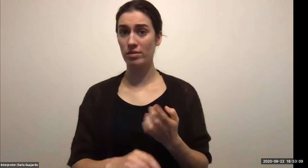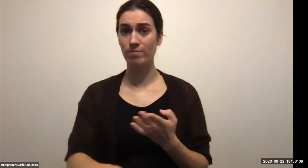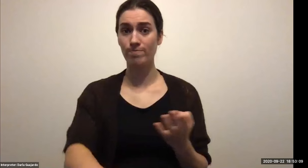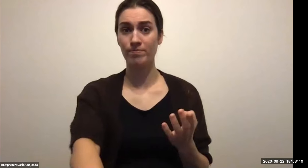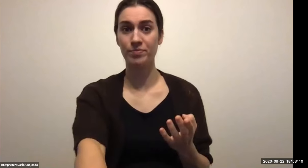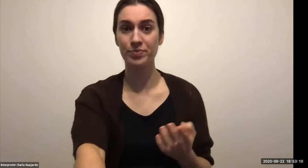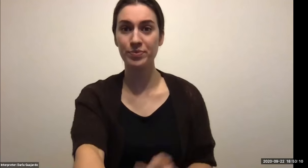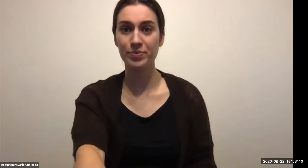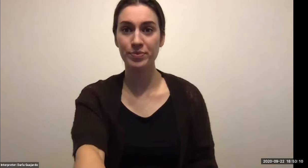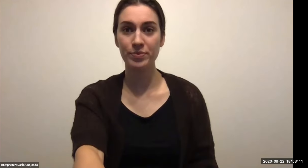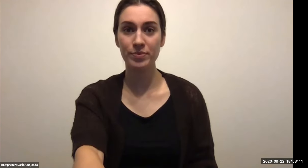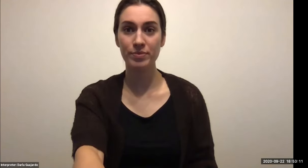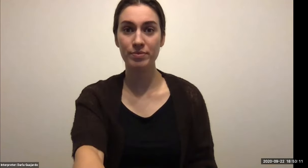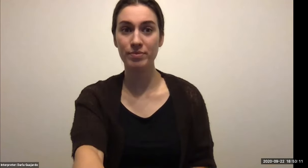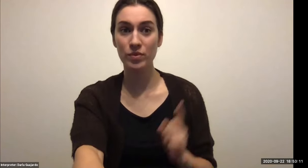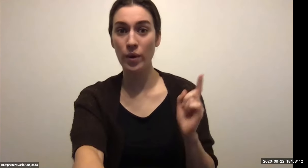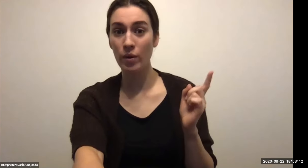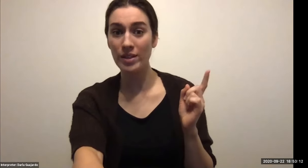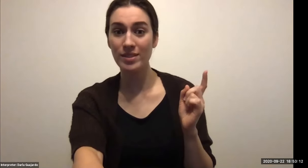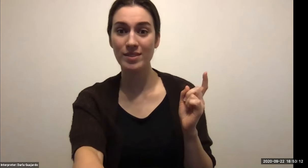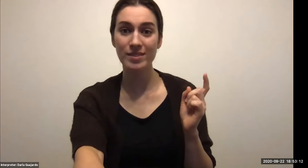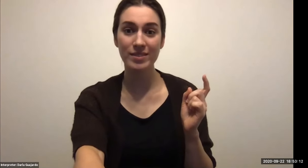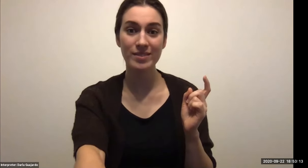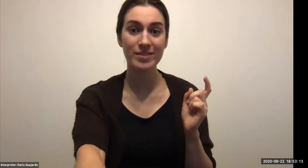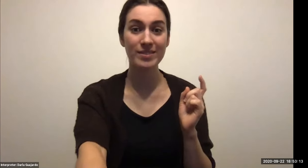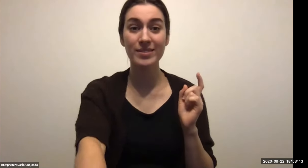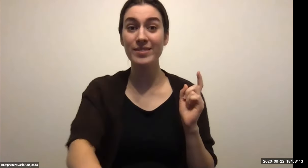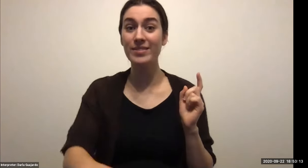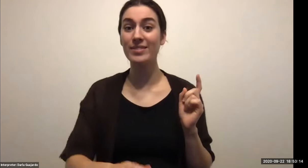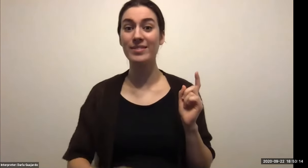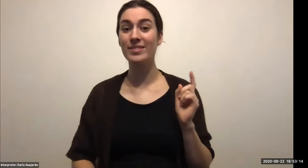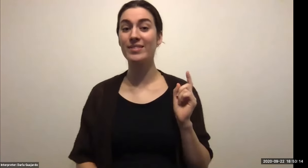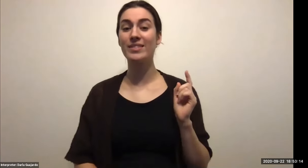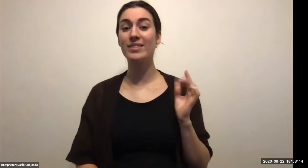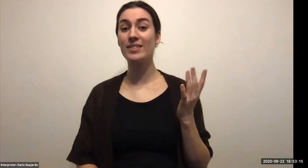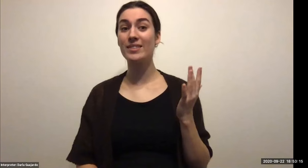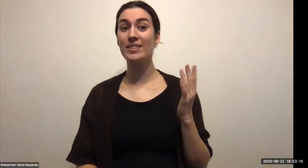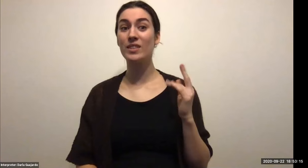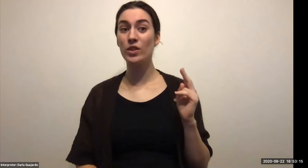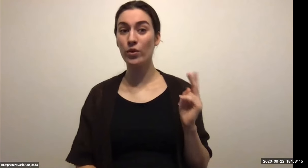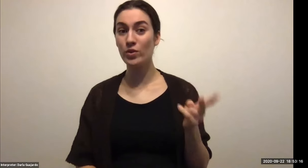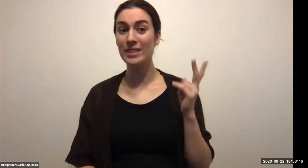Keith Wolling: I have to call it because they transferred in from Mars film. So I had to stay the summer. So I did a co op and I stayed to somebody finishing August